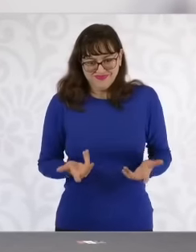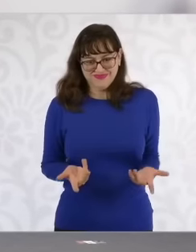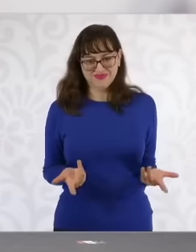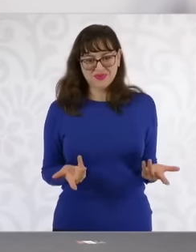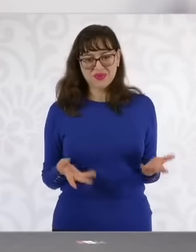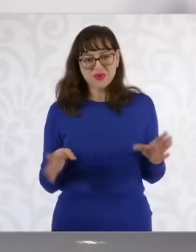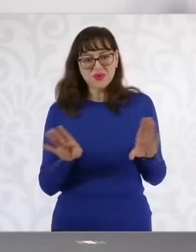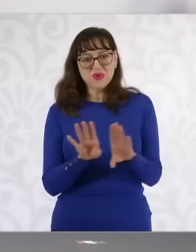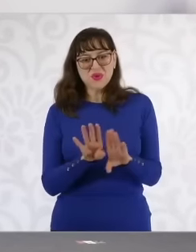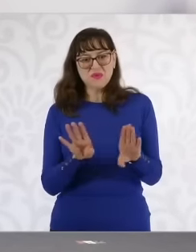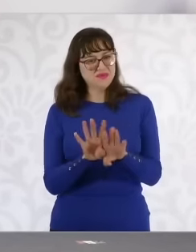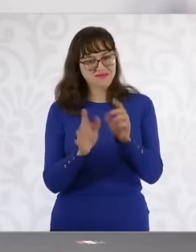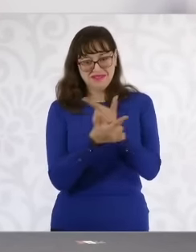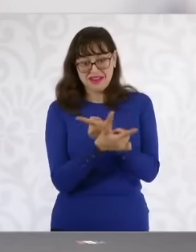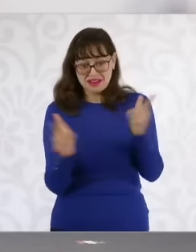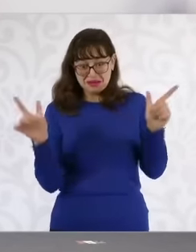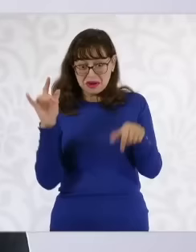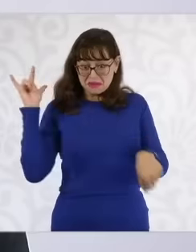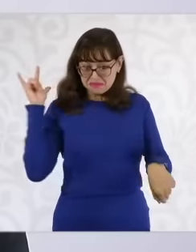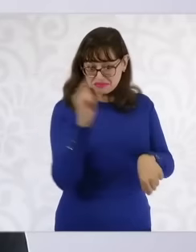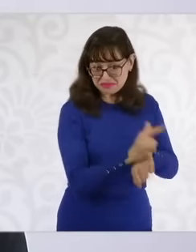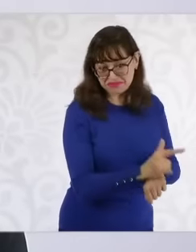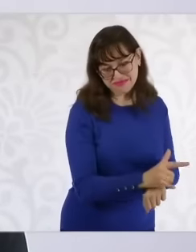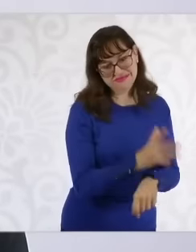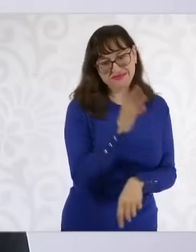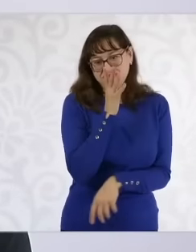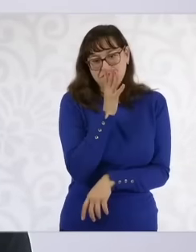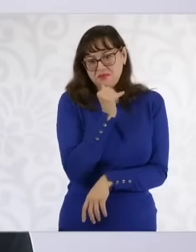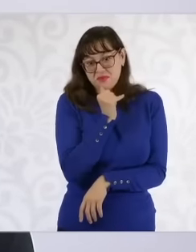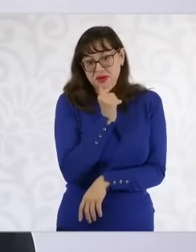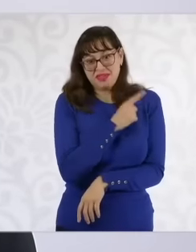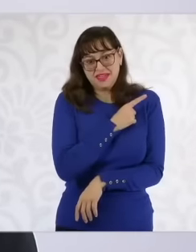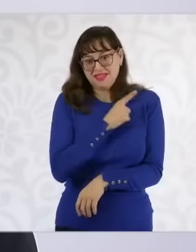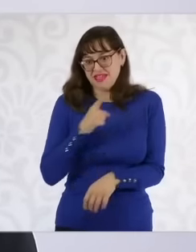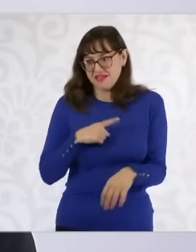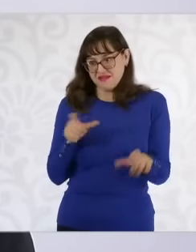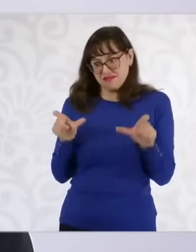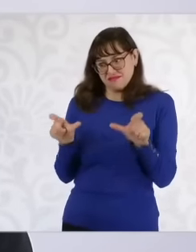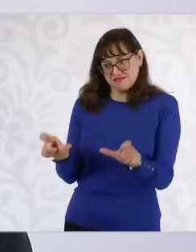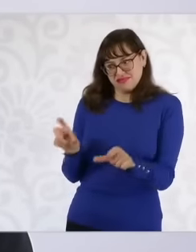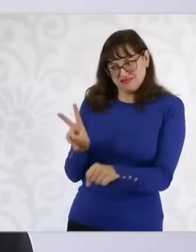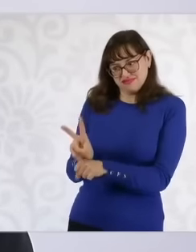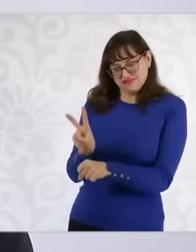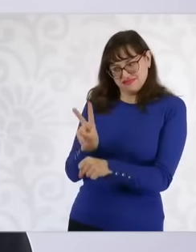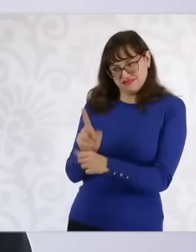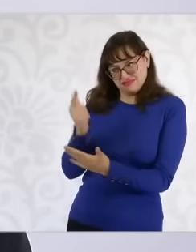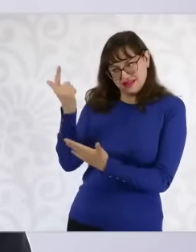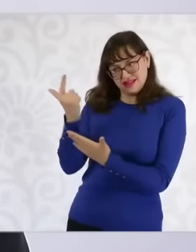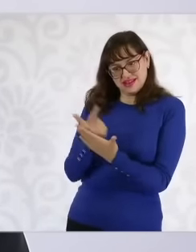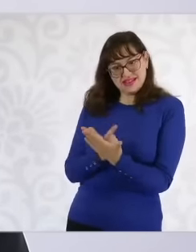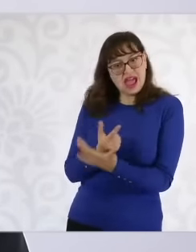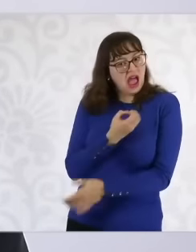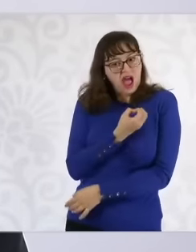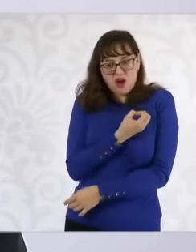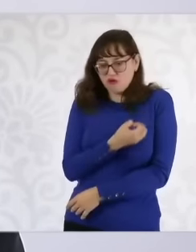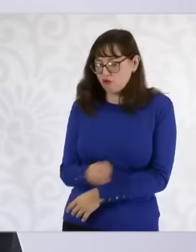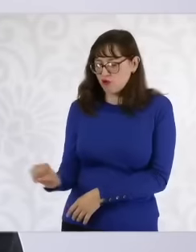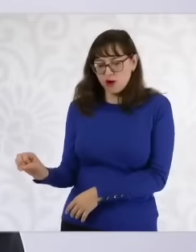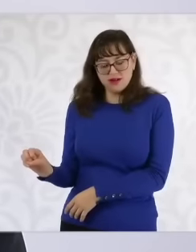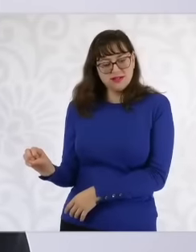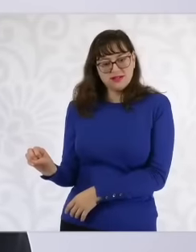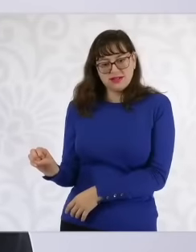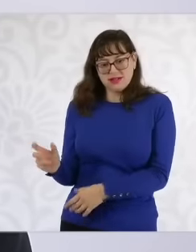accordance with North American law and the vehicle, which in this case is the plane,